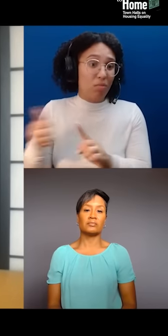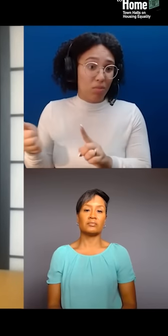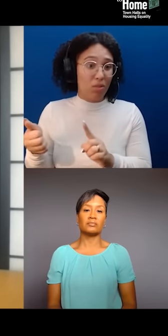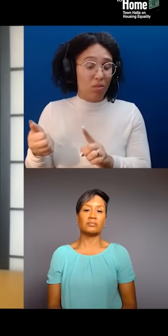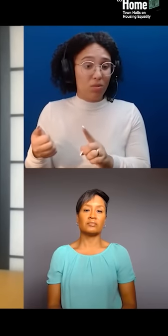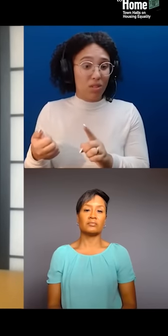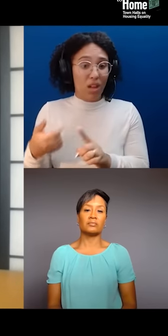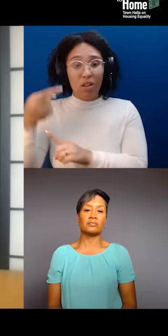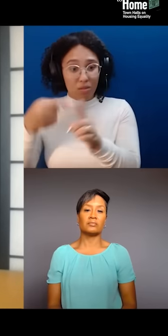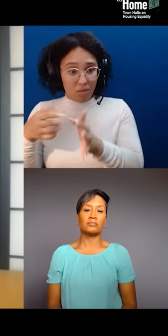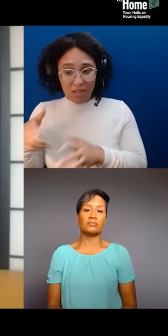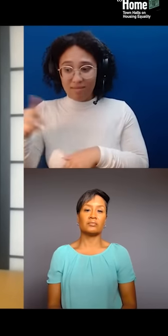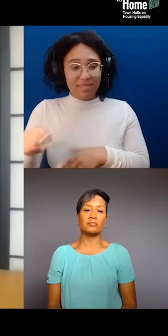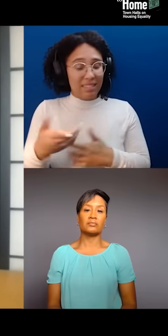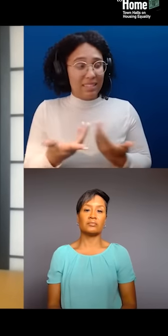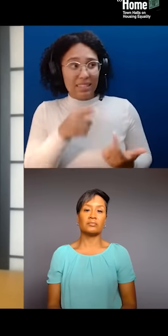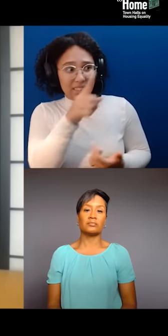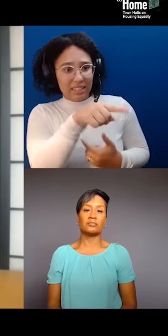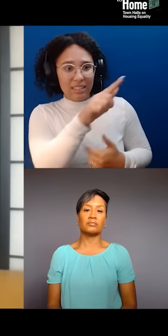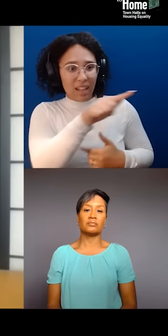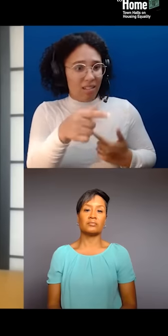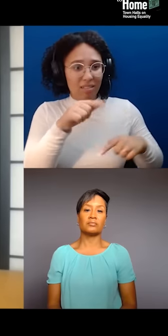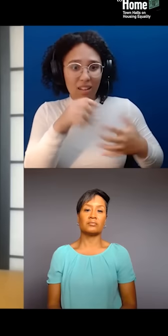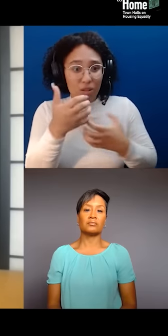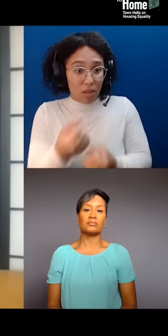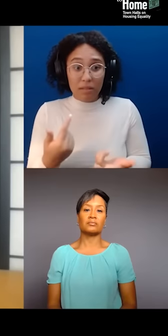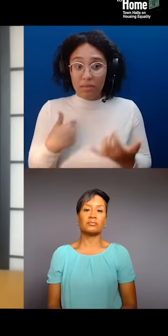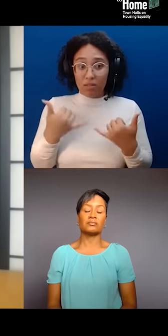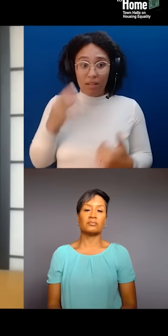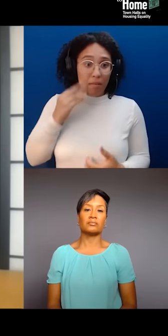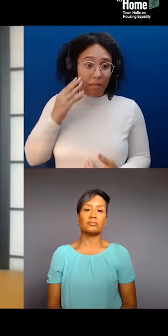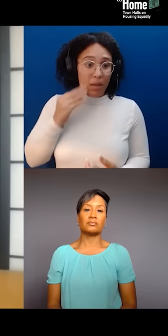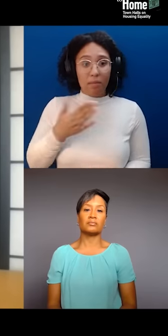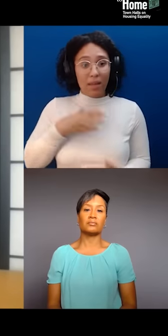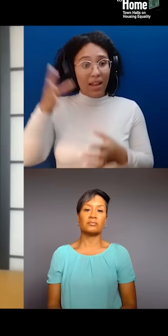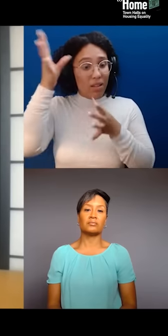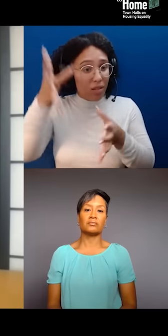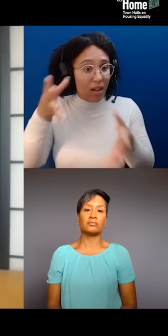with my grandparents. Because, you know, living in, being from a neighborhood that's gentrifying,